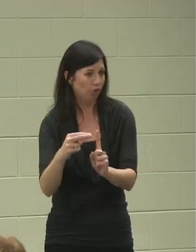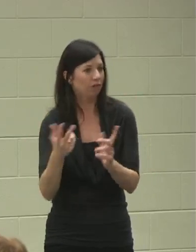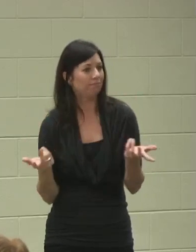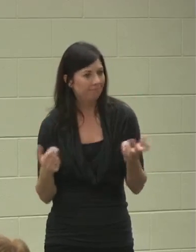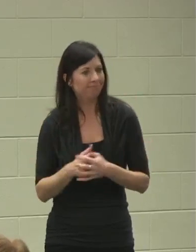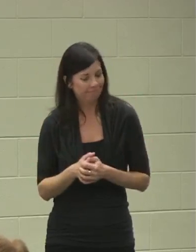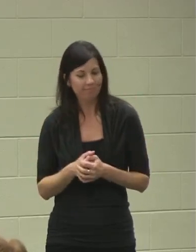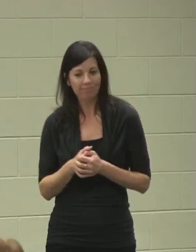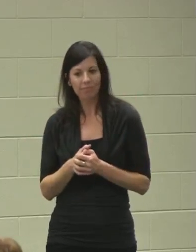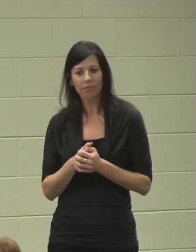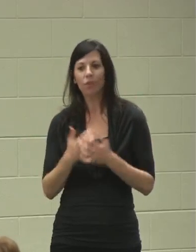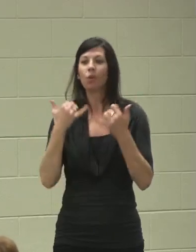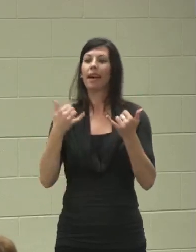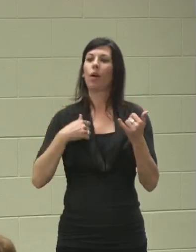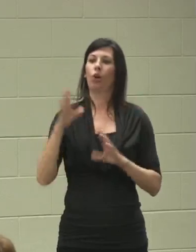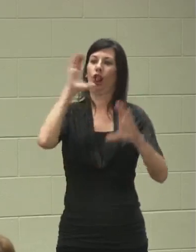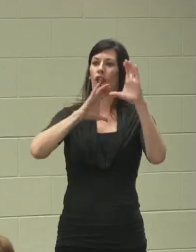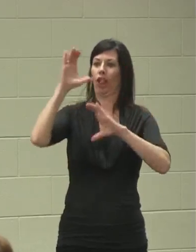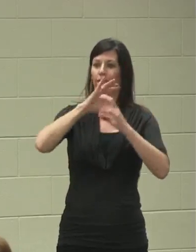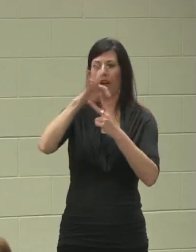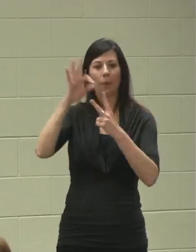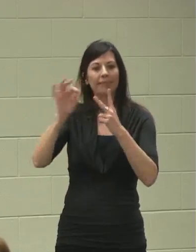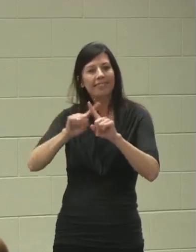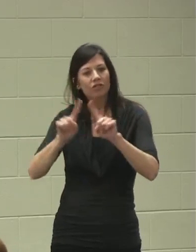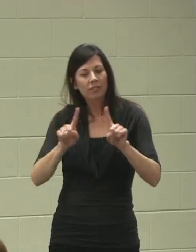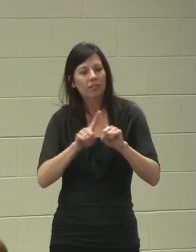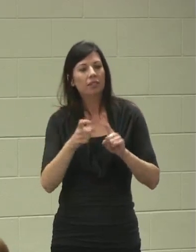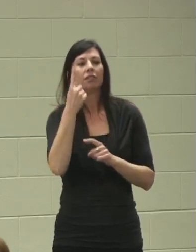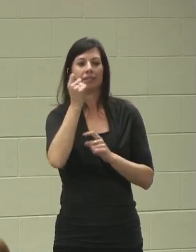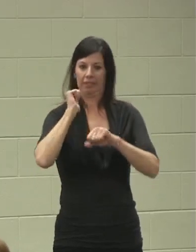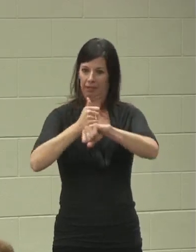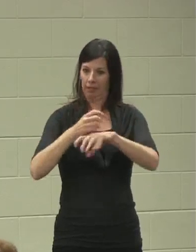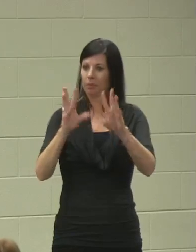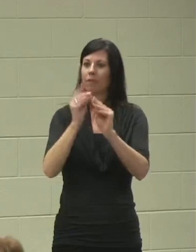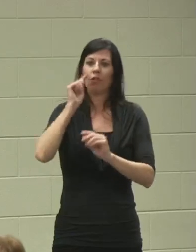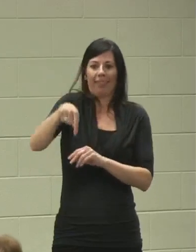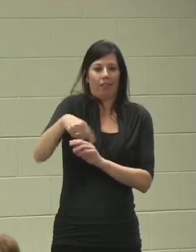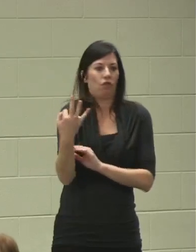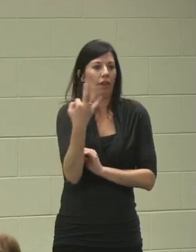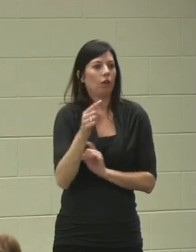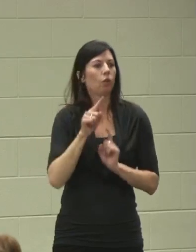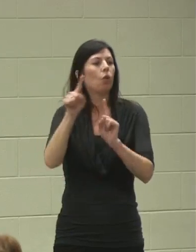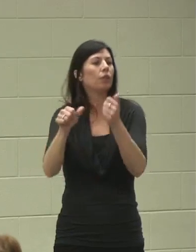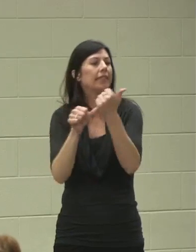Now we're looking at options, and we've got a meeting scheduled for Friday to look at assisted living,